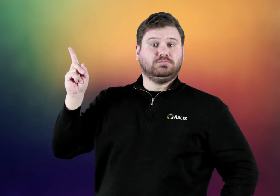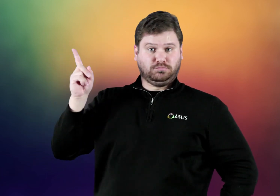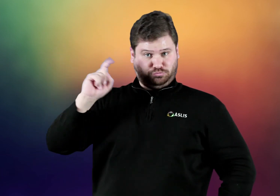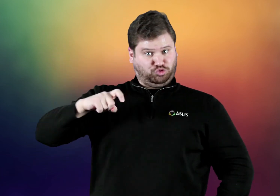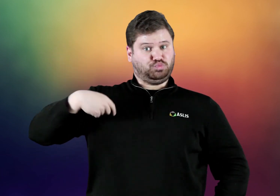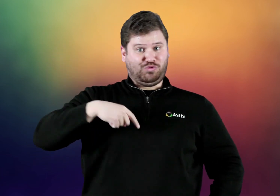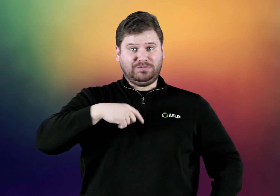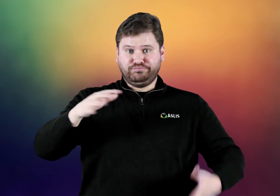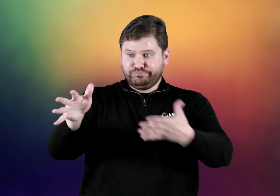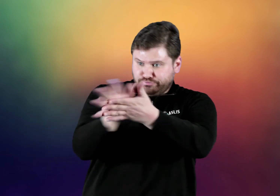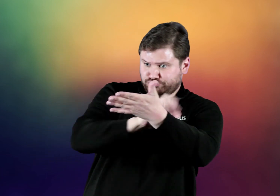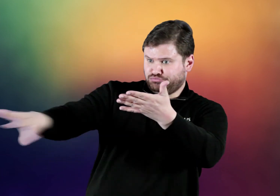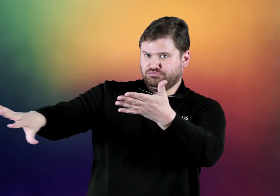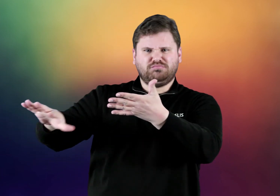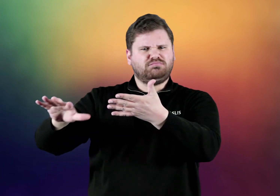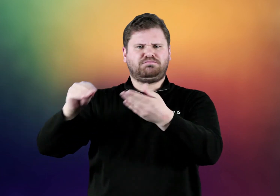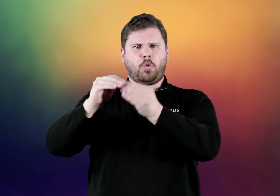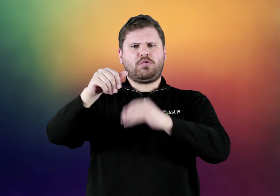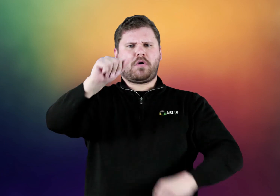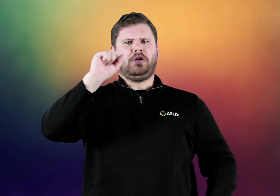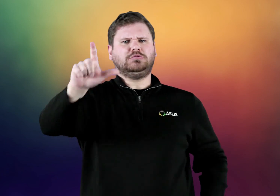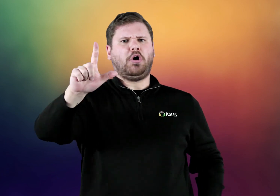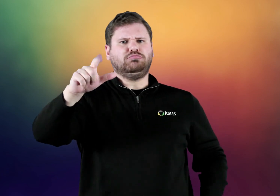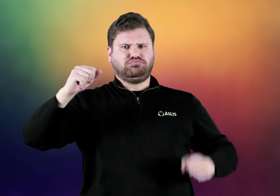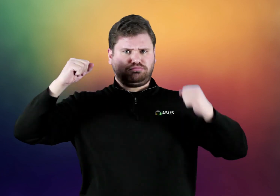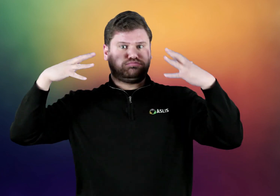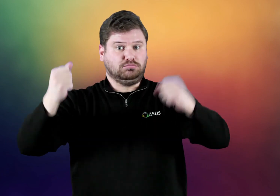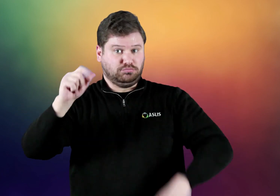Should we "purify" our language to more ASL?